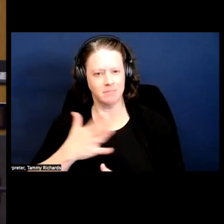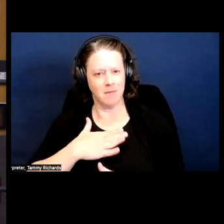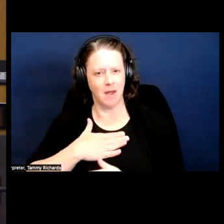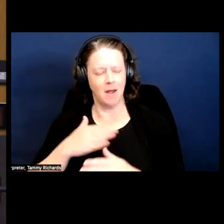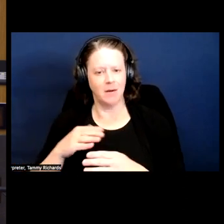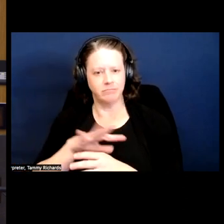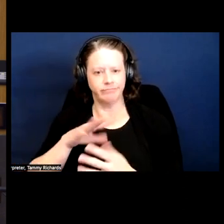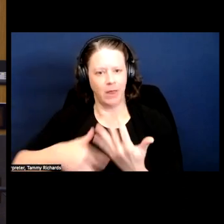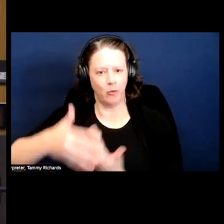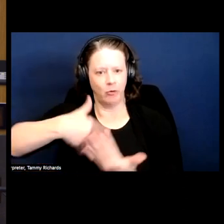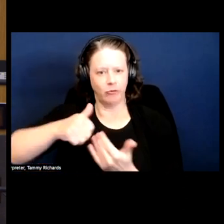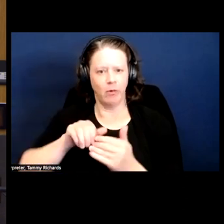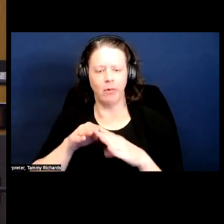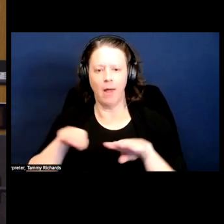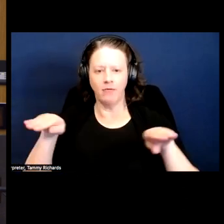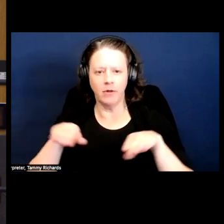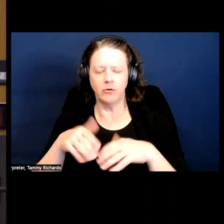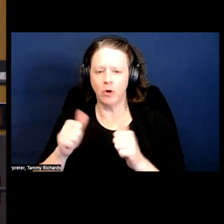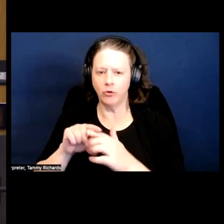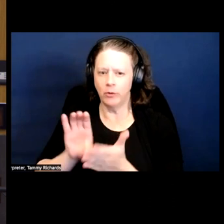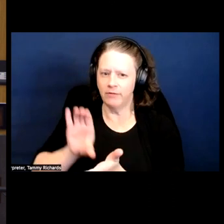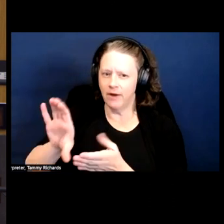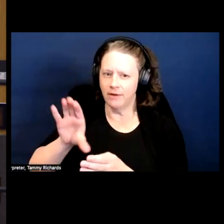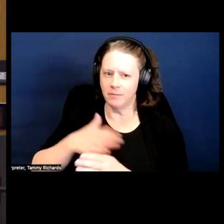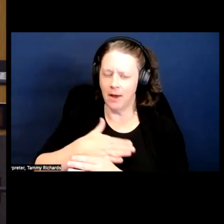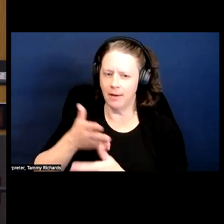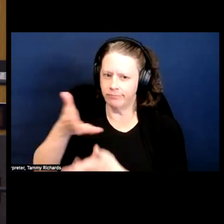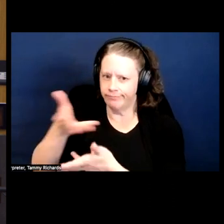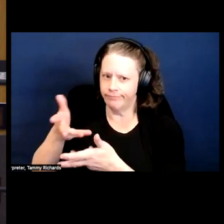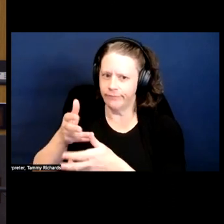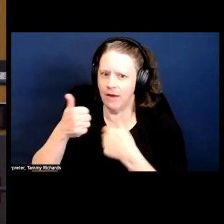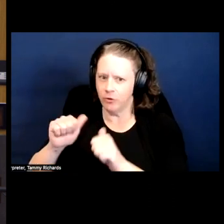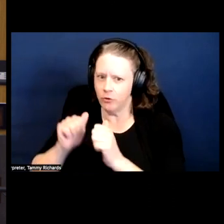interpersonal level is really investing in people that want to be held accountable, want